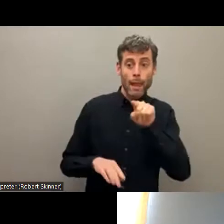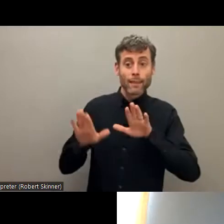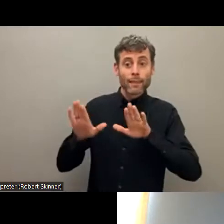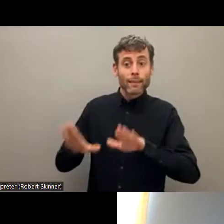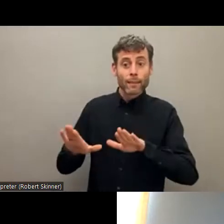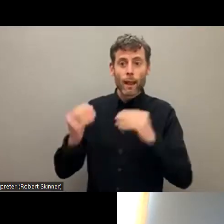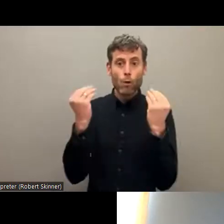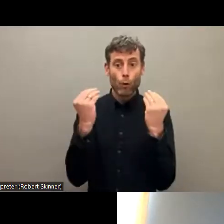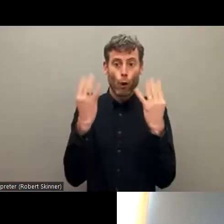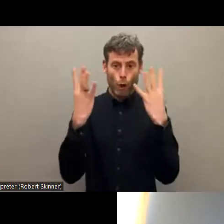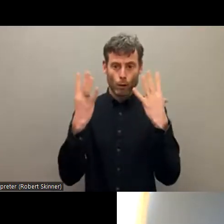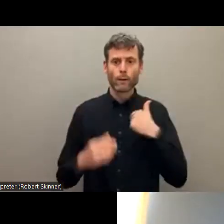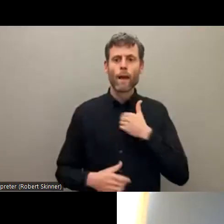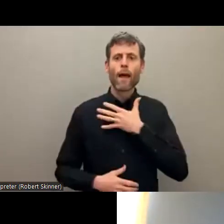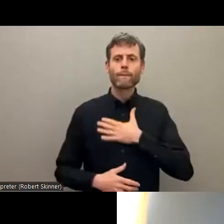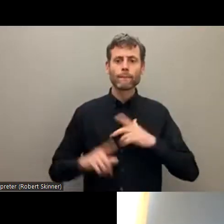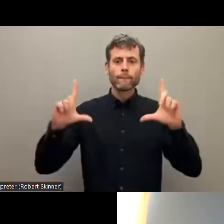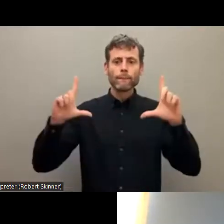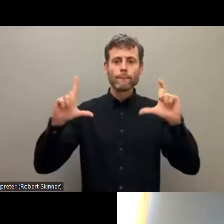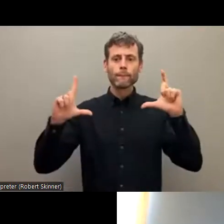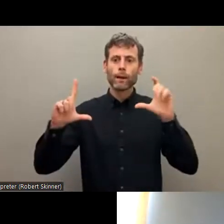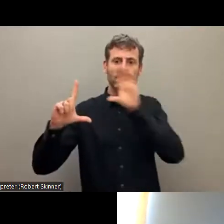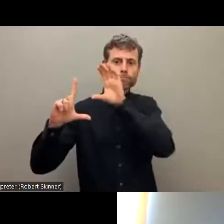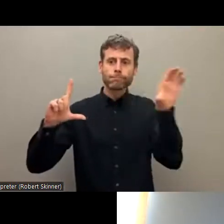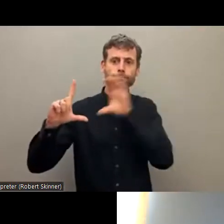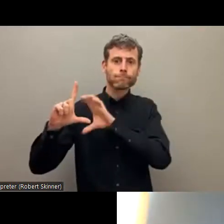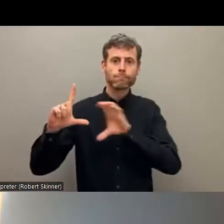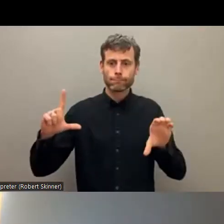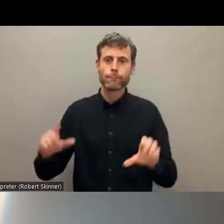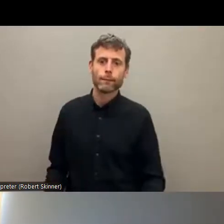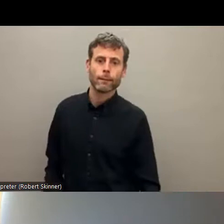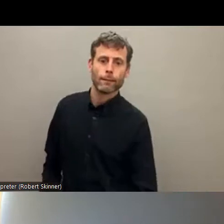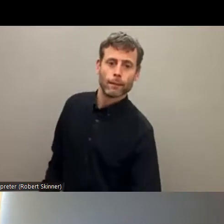group picture before we let you all go?